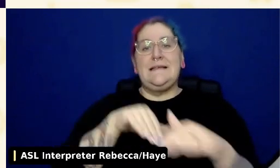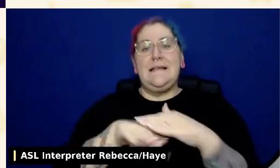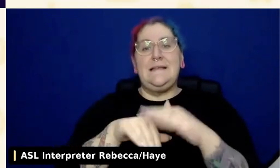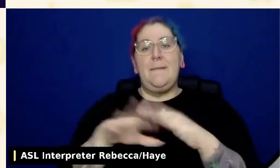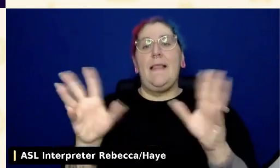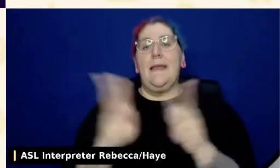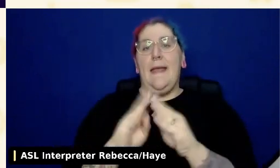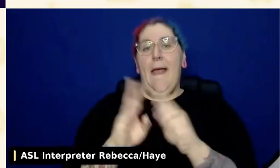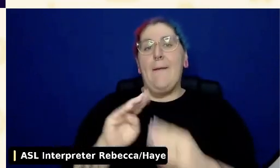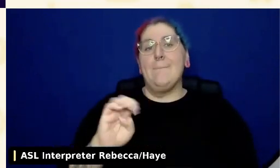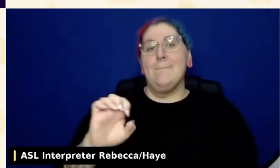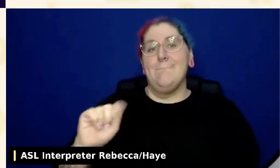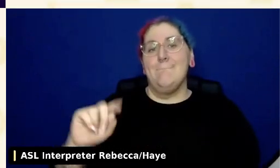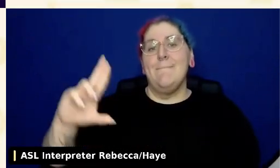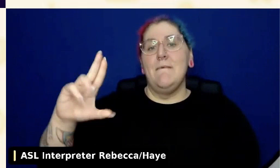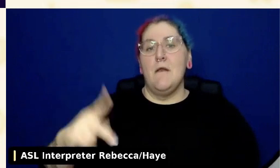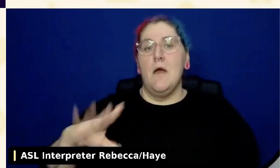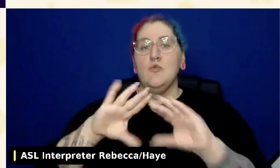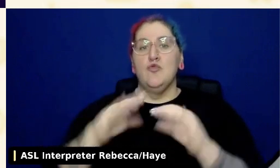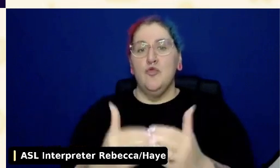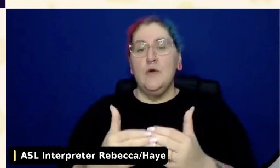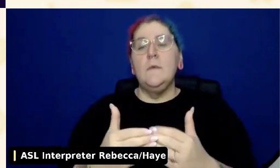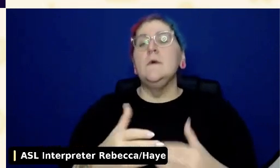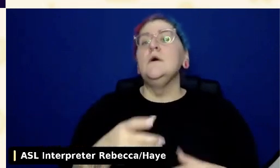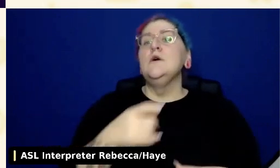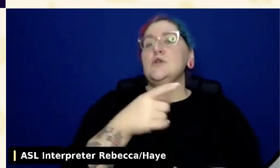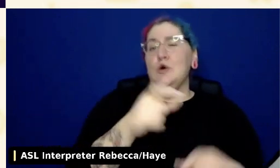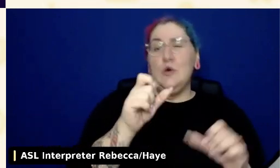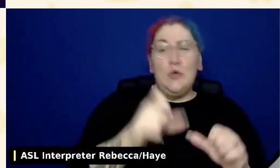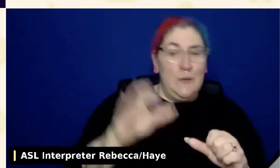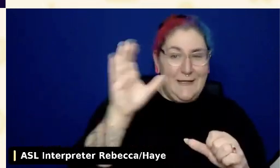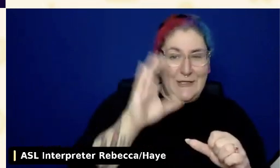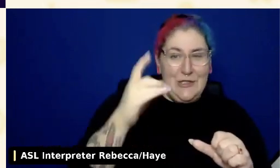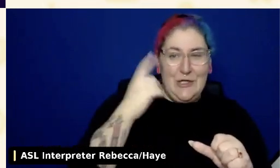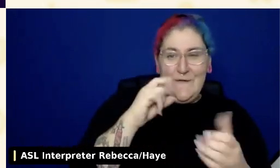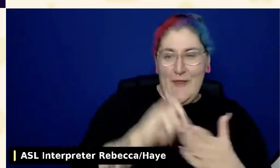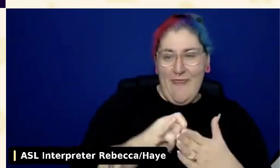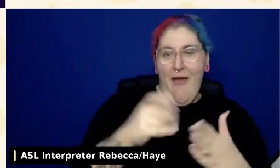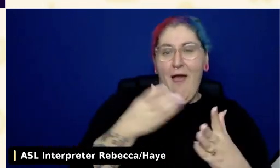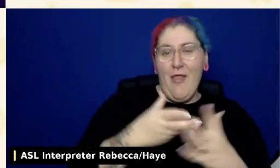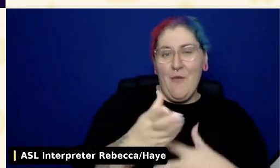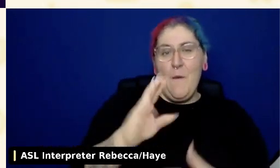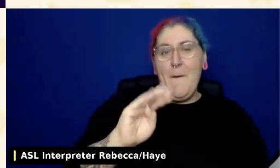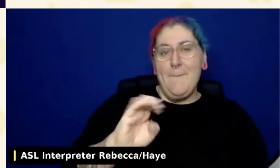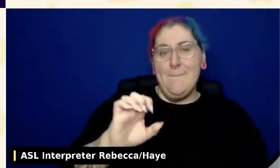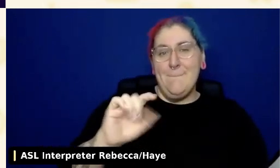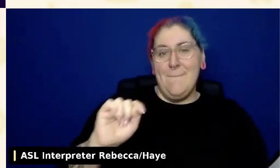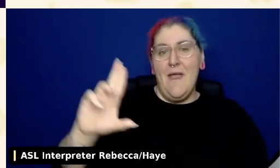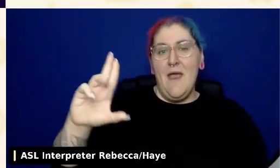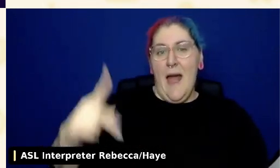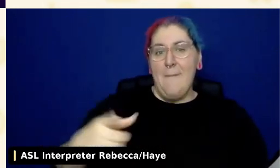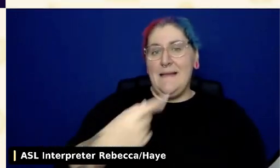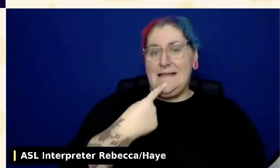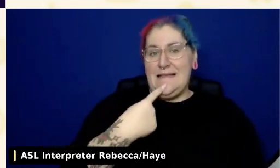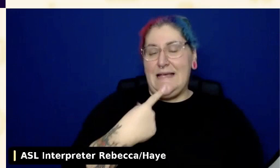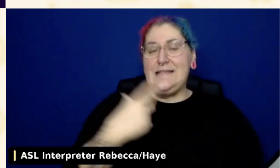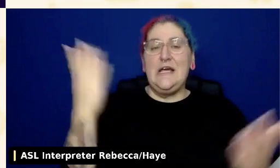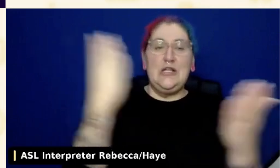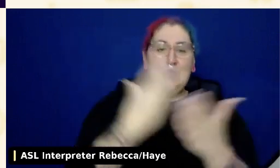So in the WordPress Accessibility Meetup Group, you can search for past events and find Dark, Light, and Inverted Developers Guide to Color Modes with Nick Croft.